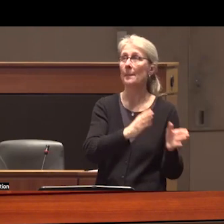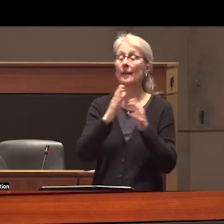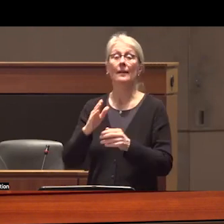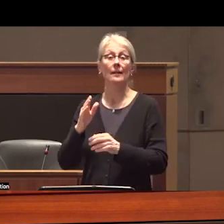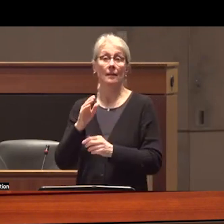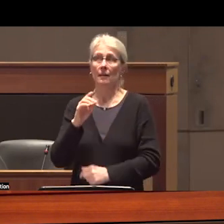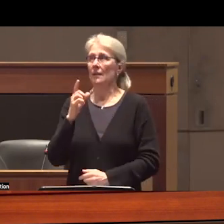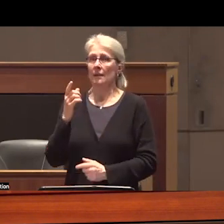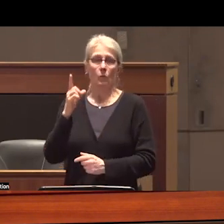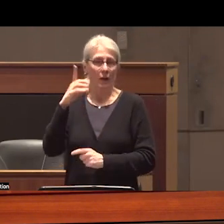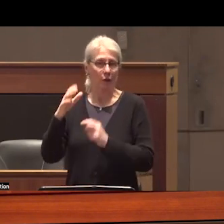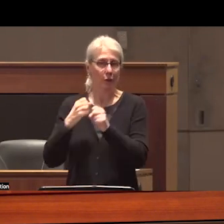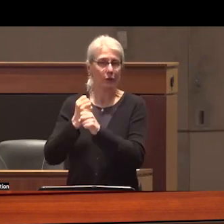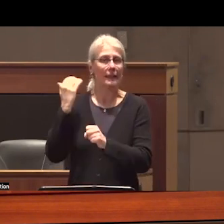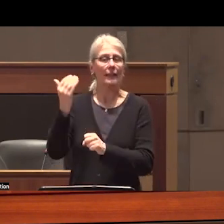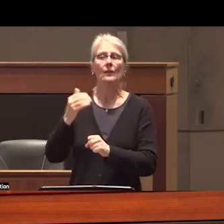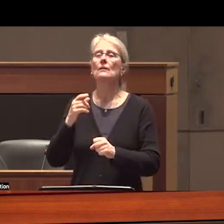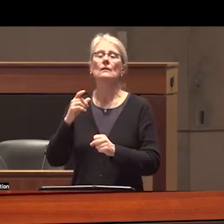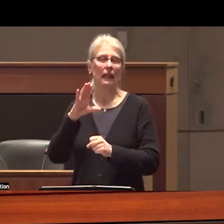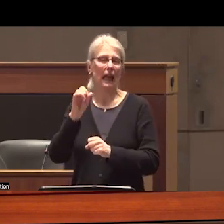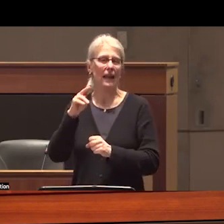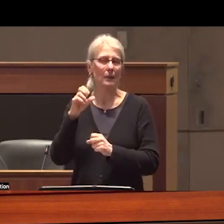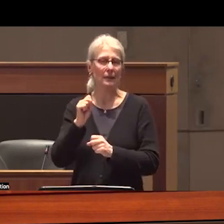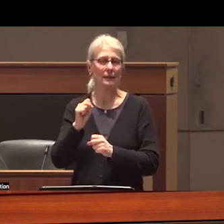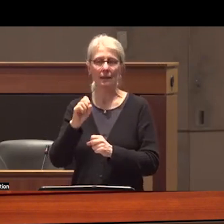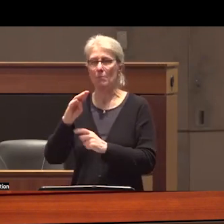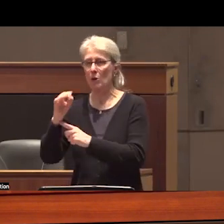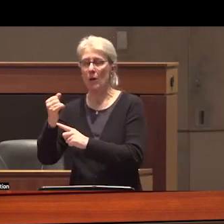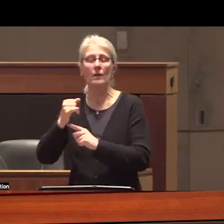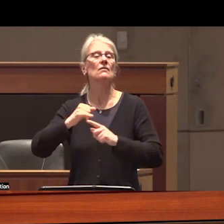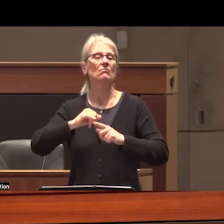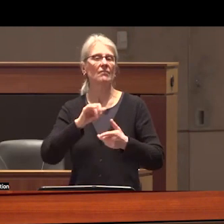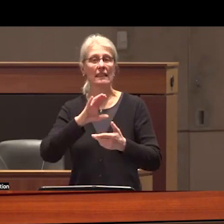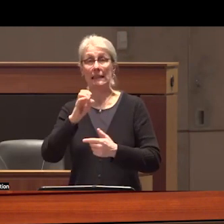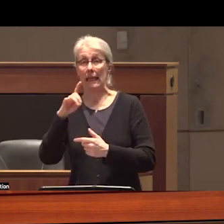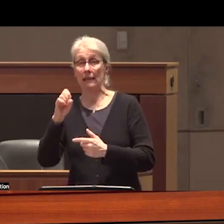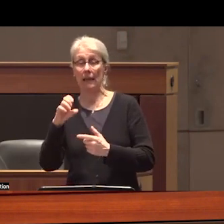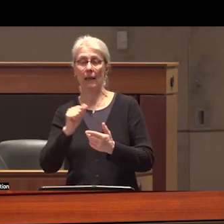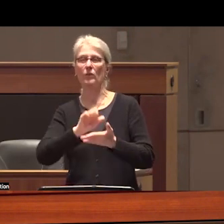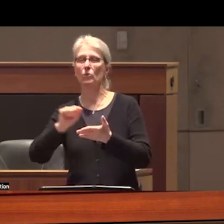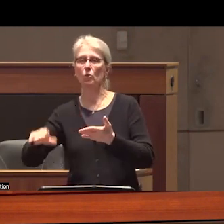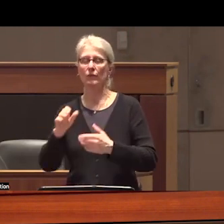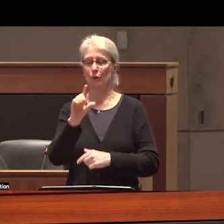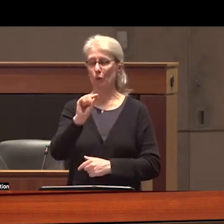conclusion around cannabis it was removed as as a scheduled substance from the cdsa in 2018 yet